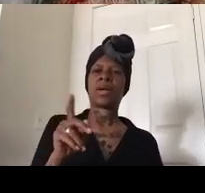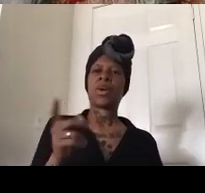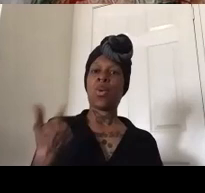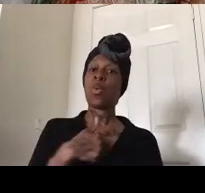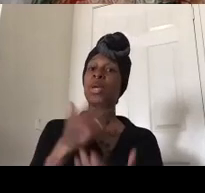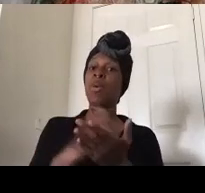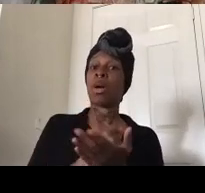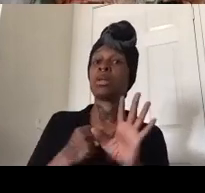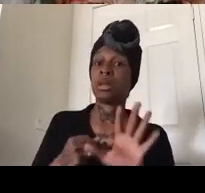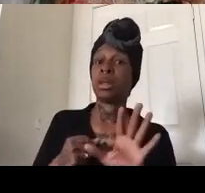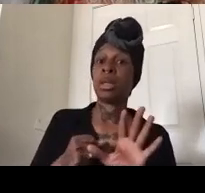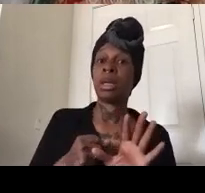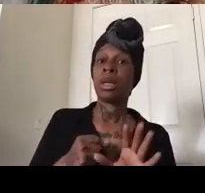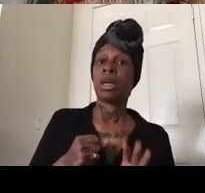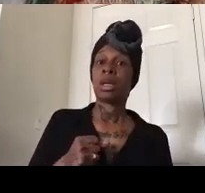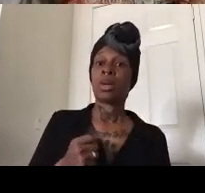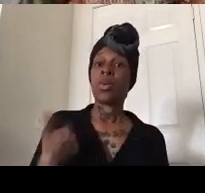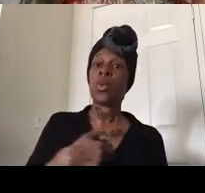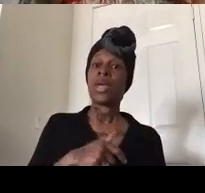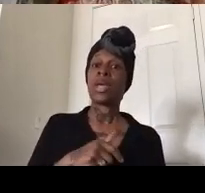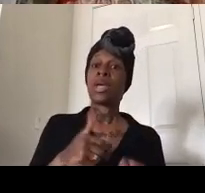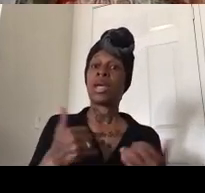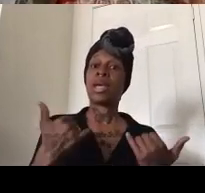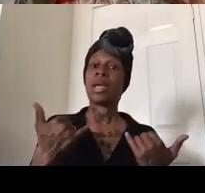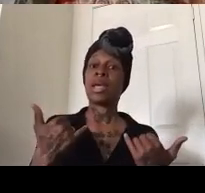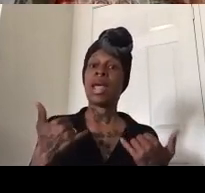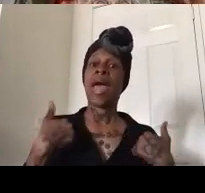right that we have a chance uh a chant that we say